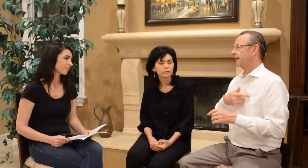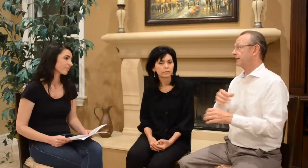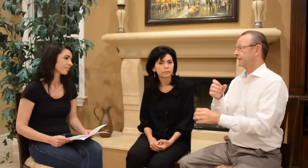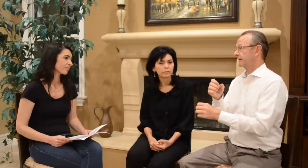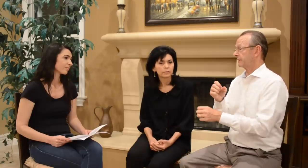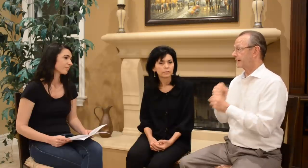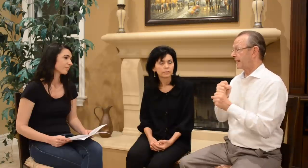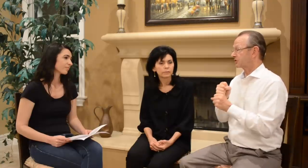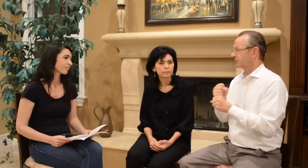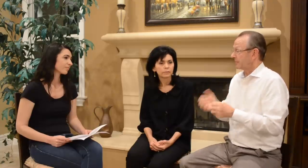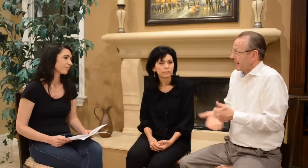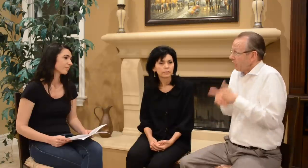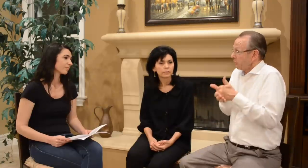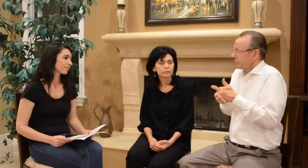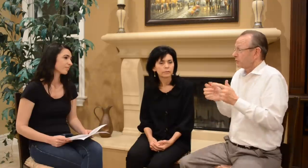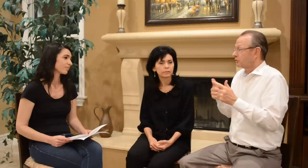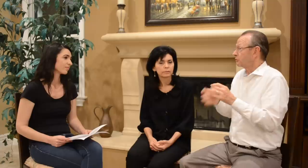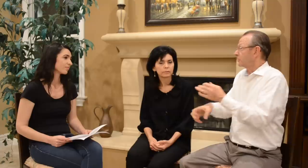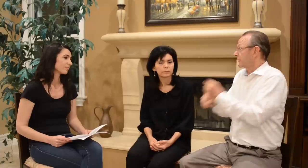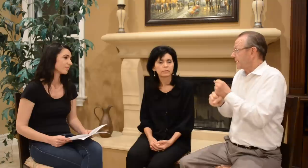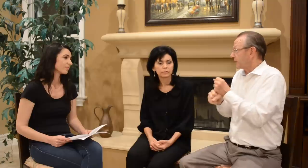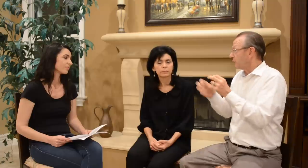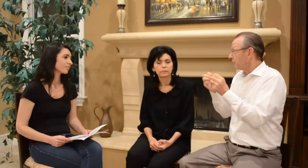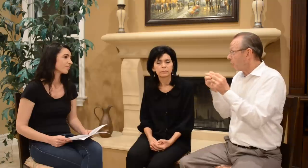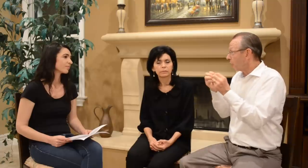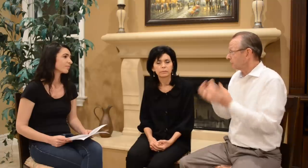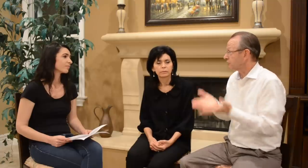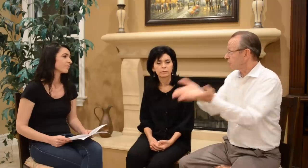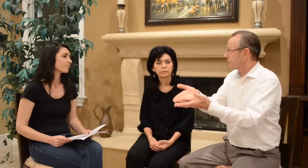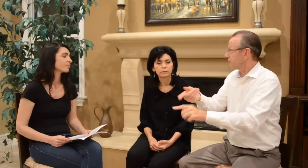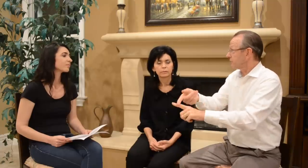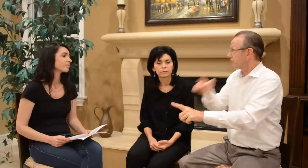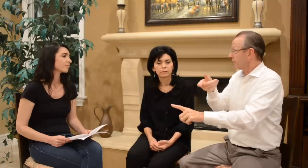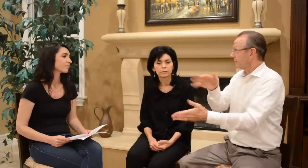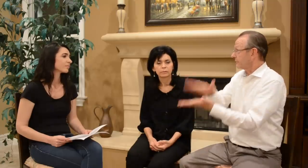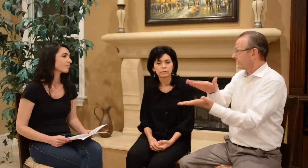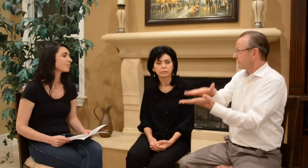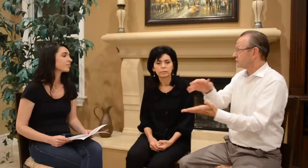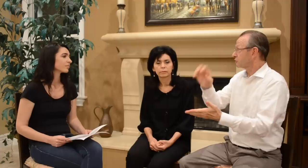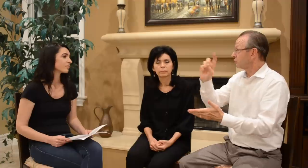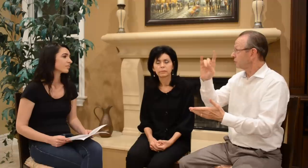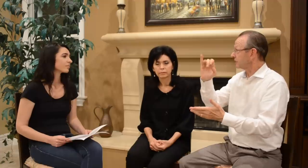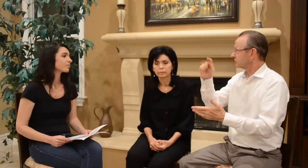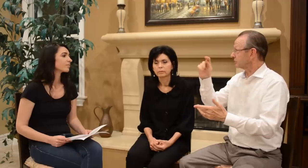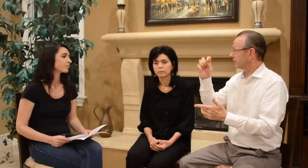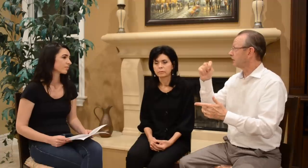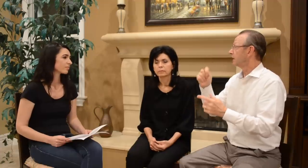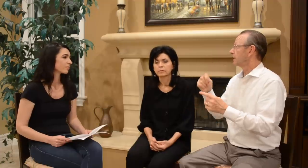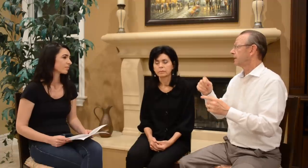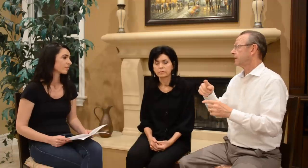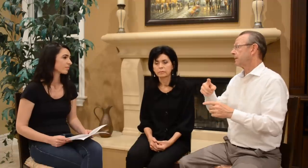we got some help to get more services from the school district